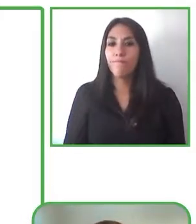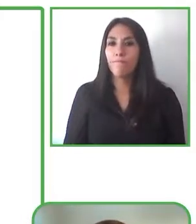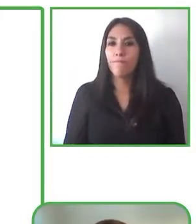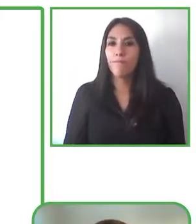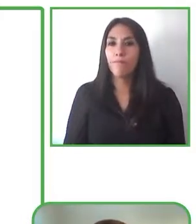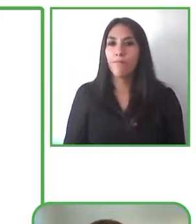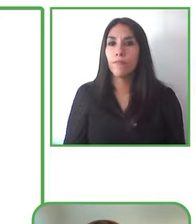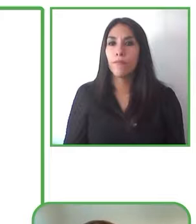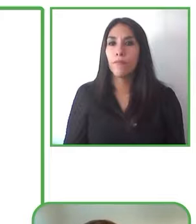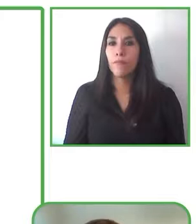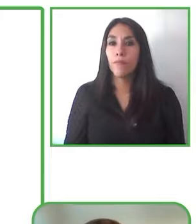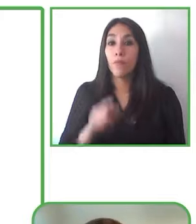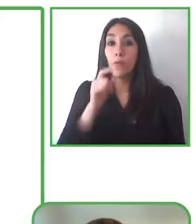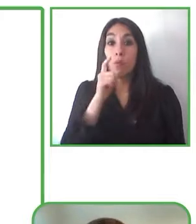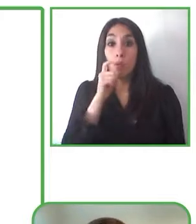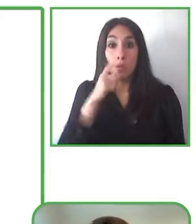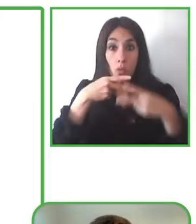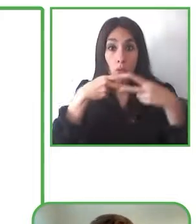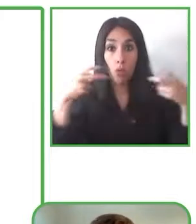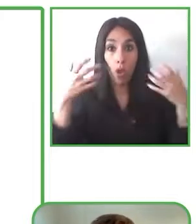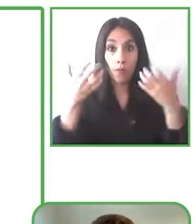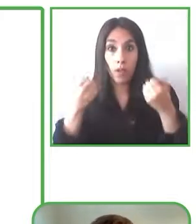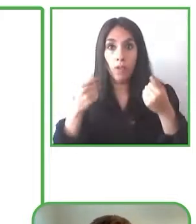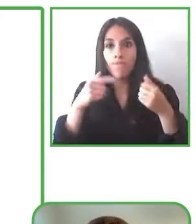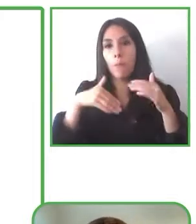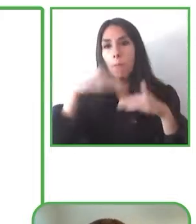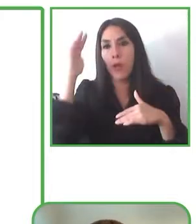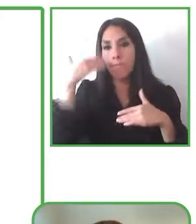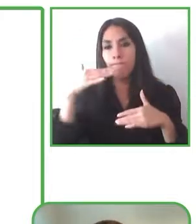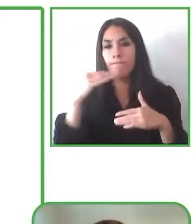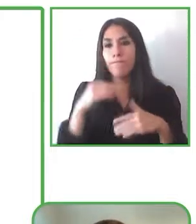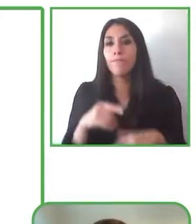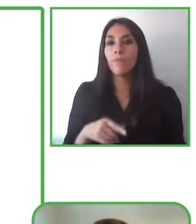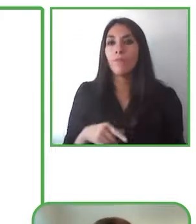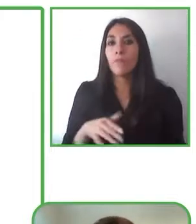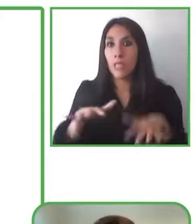have bought our system and operates it today and that's we actually have 80 per cent of